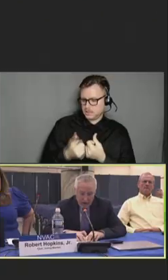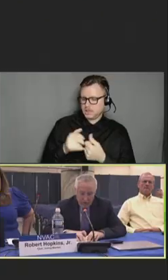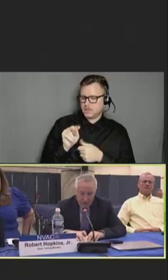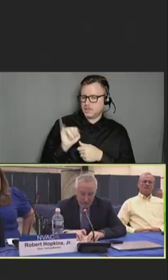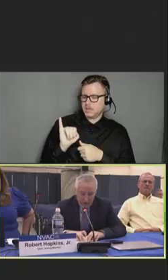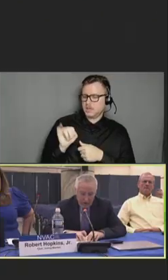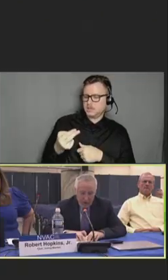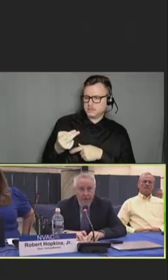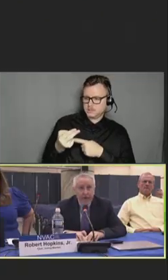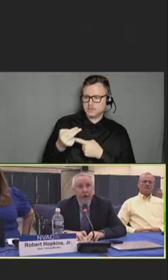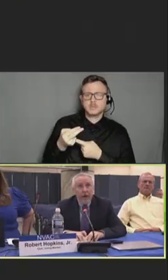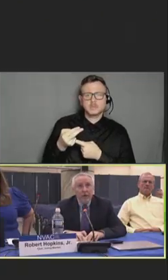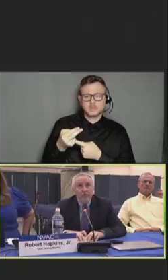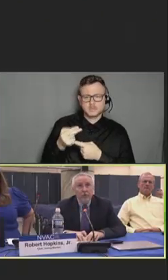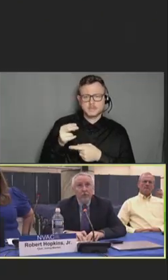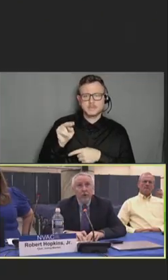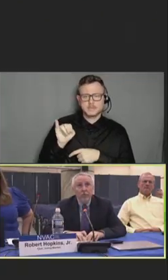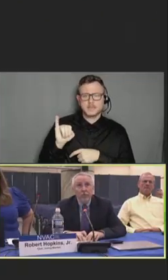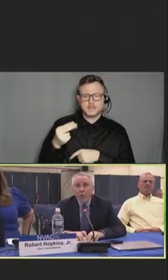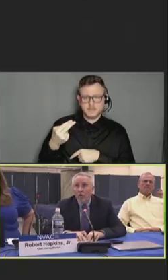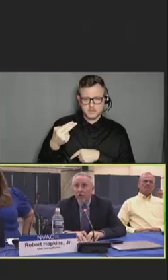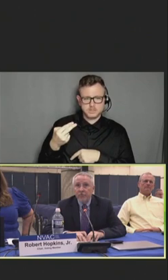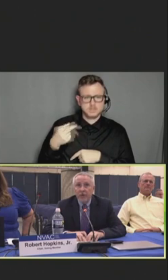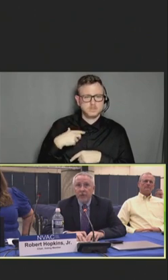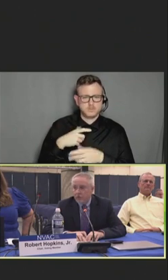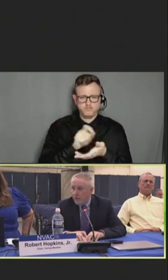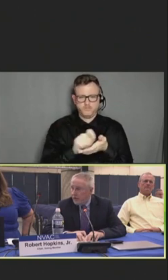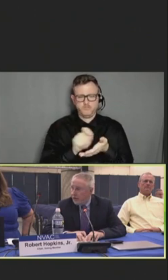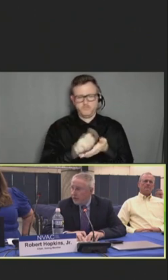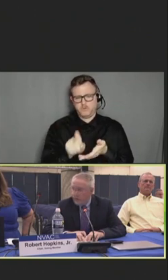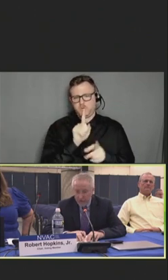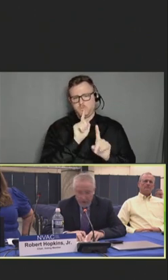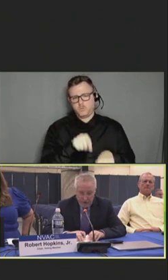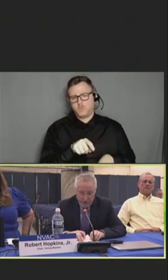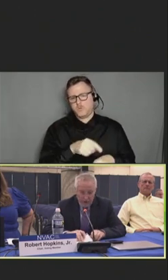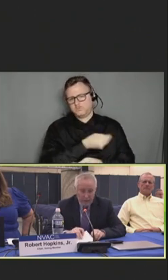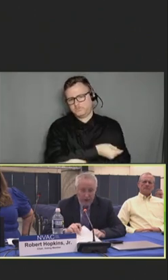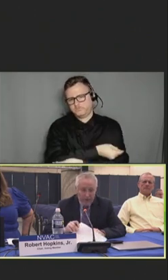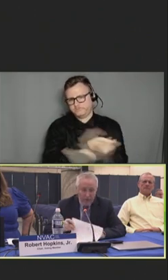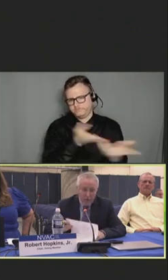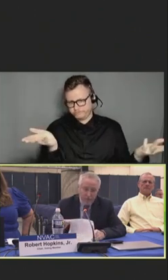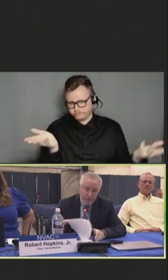And the NIH written report has been distributed to the committee members.